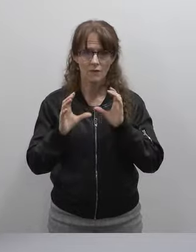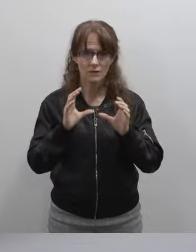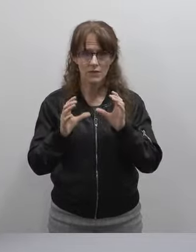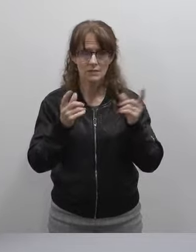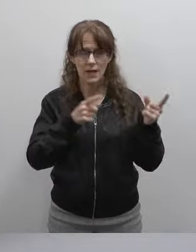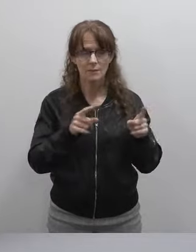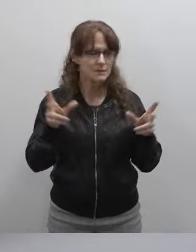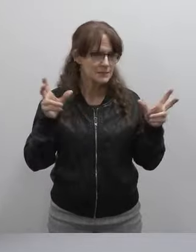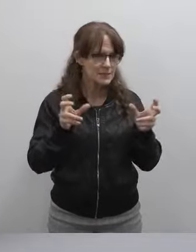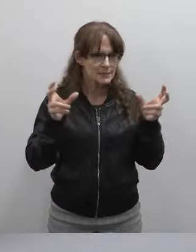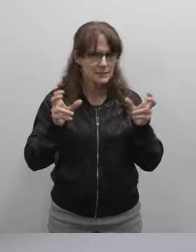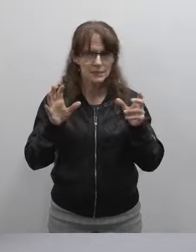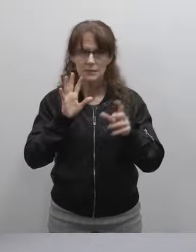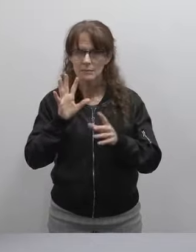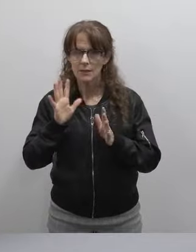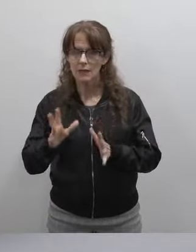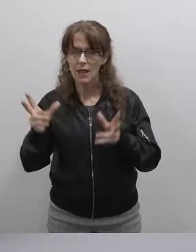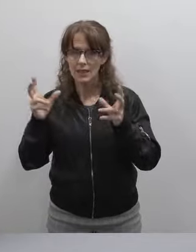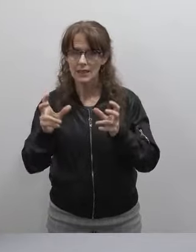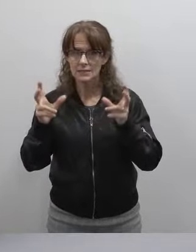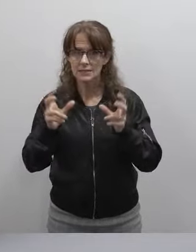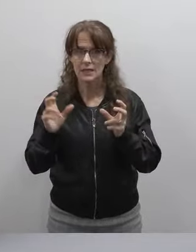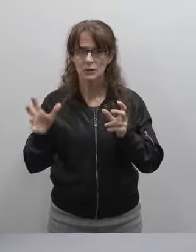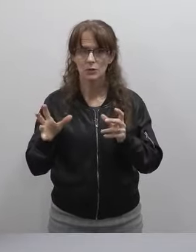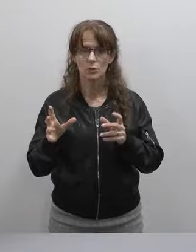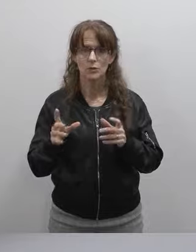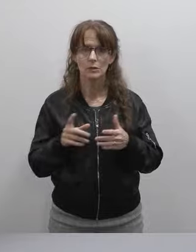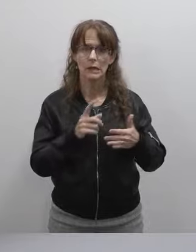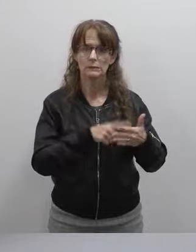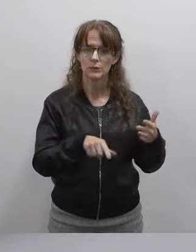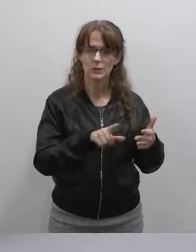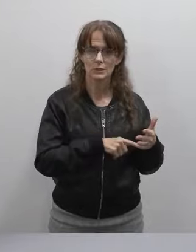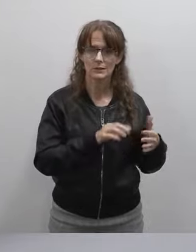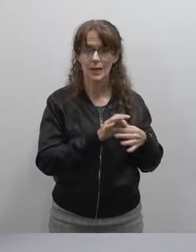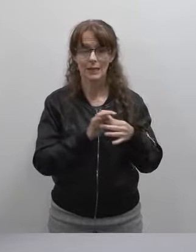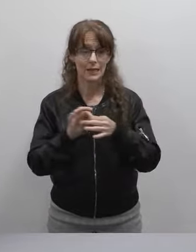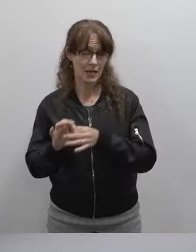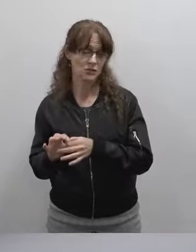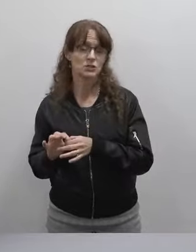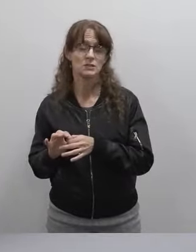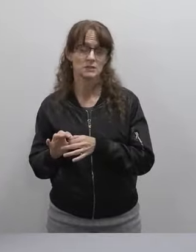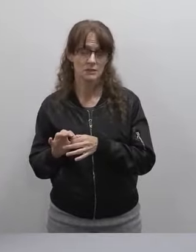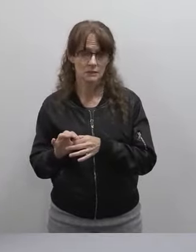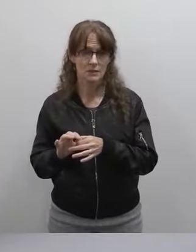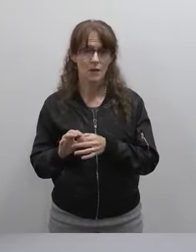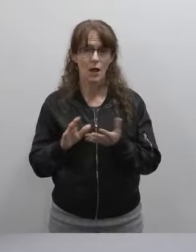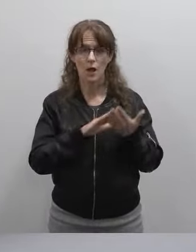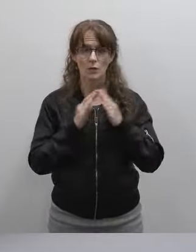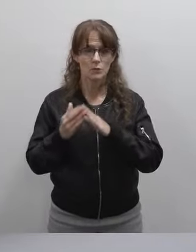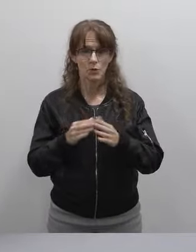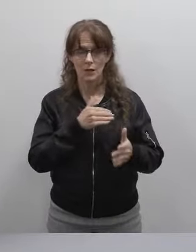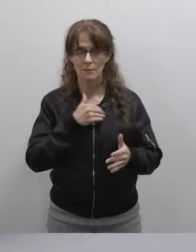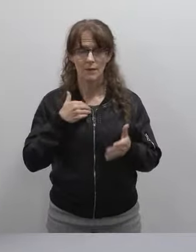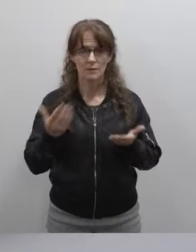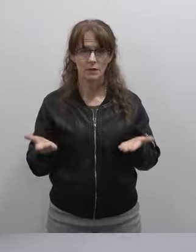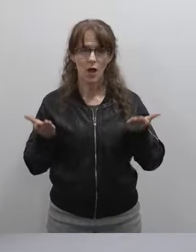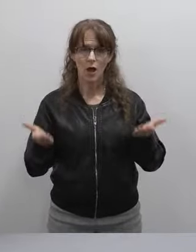listening to the speakers, listening to the criticisms and connections that our community members offered